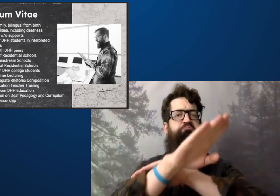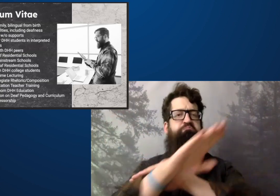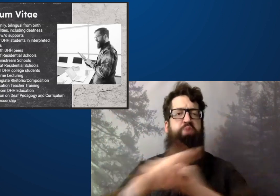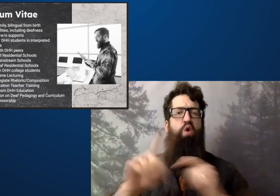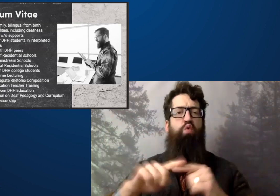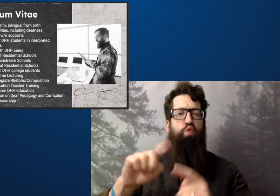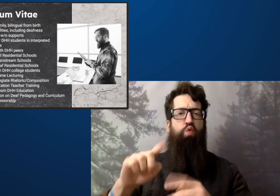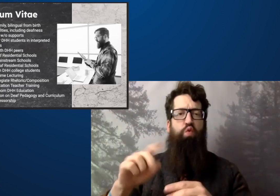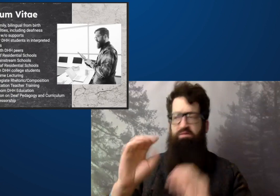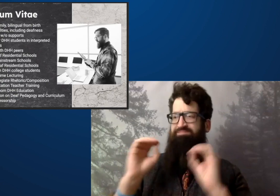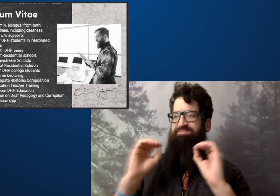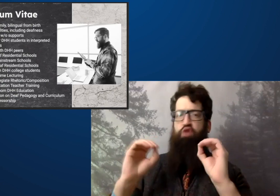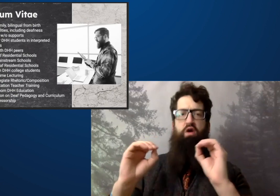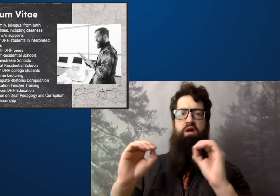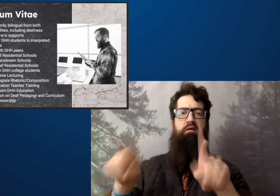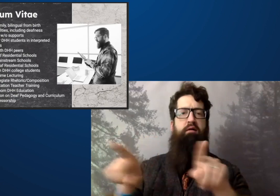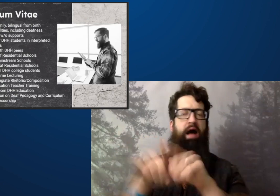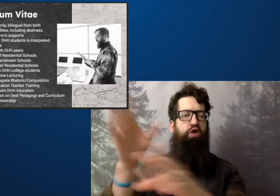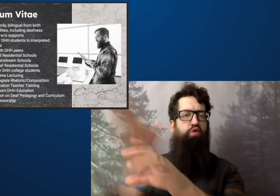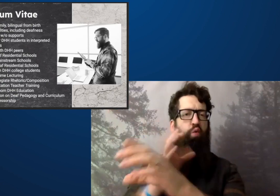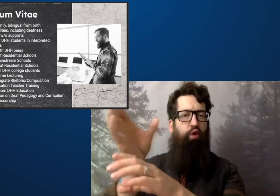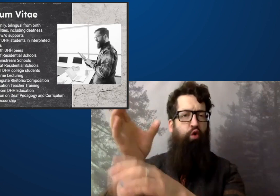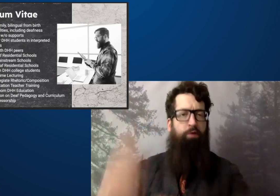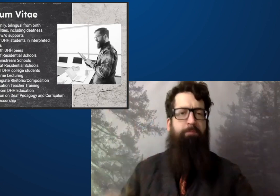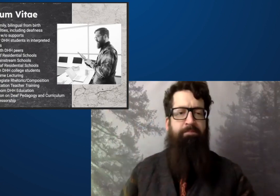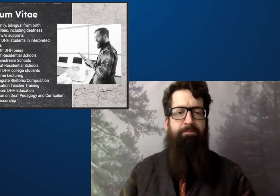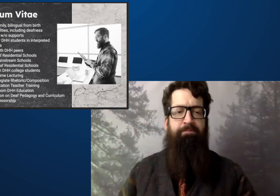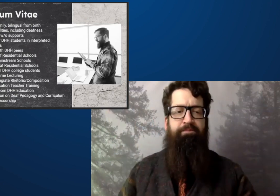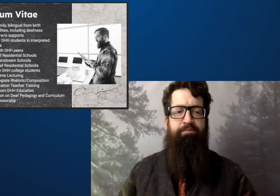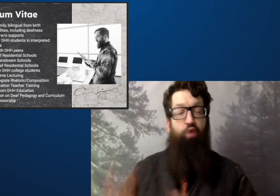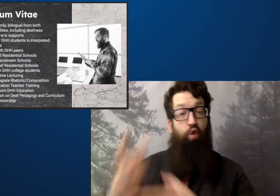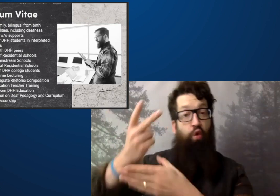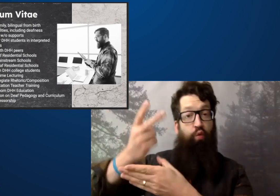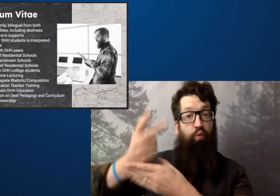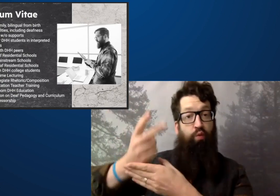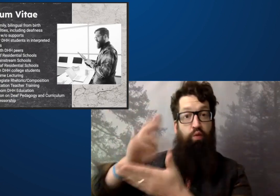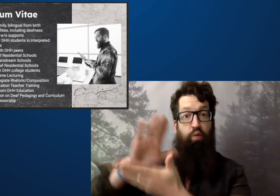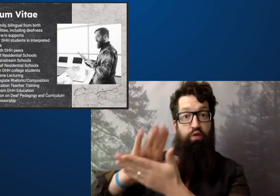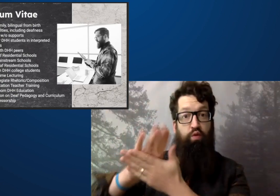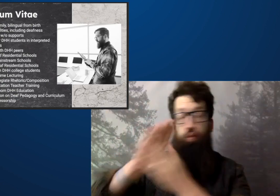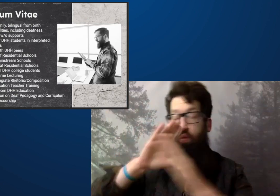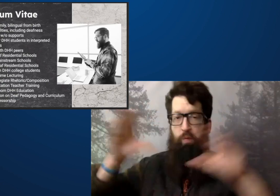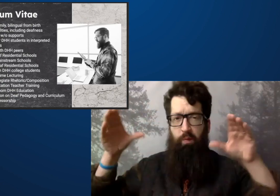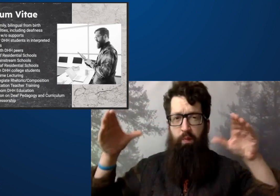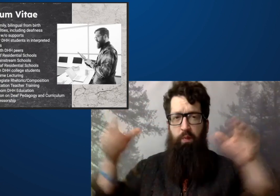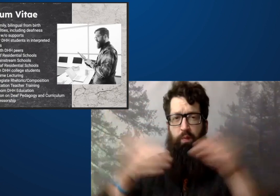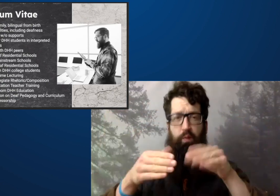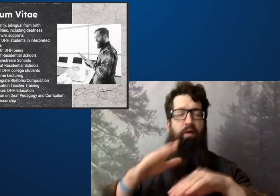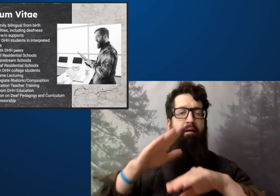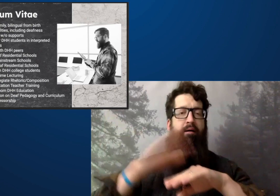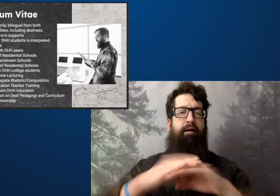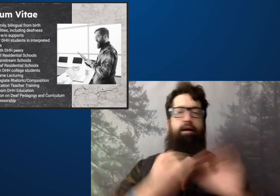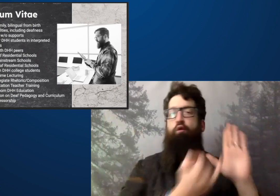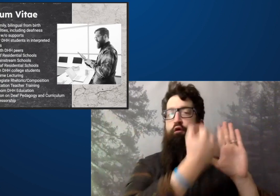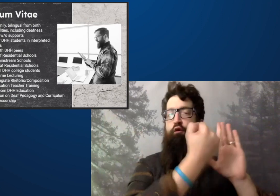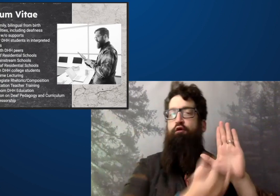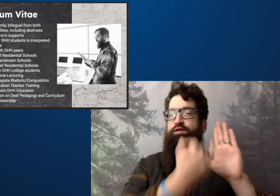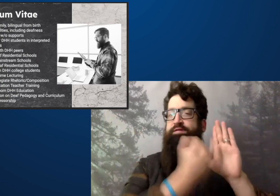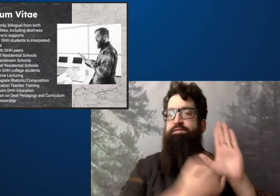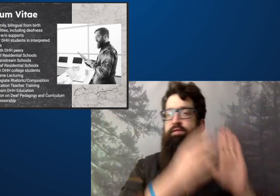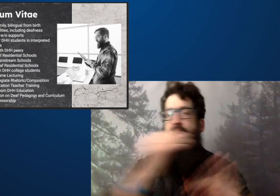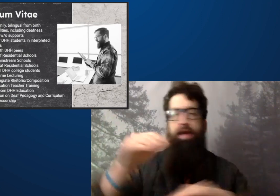department, Texas department, and working with various courses.